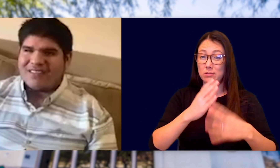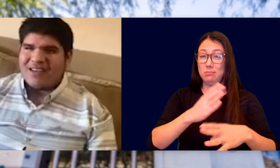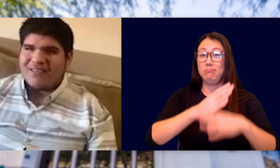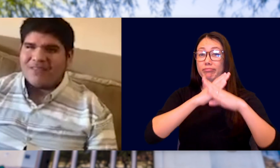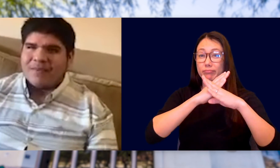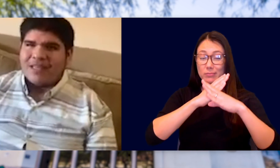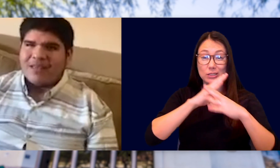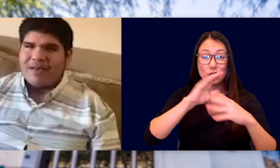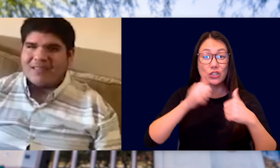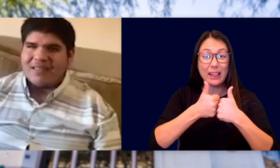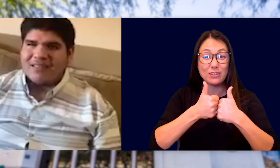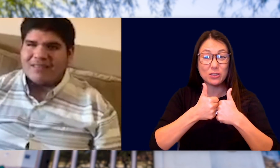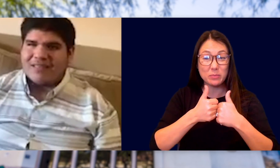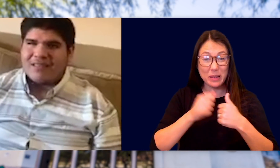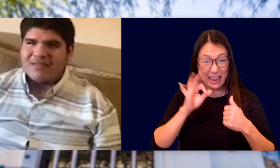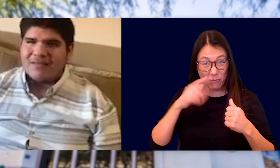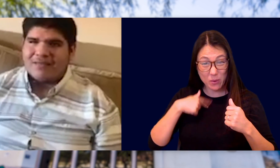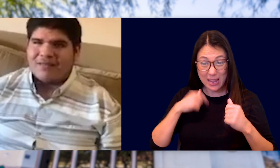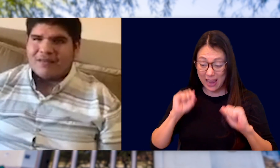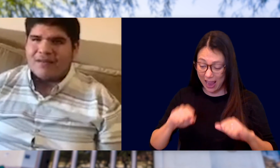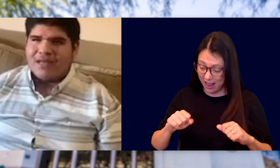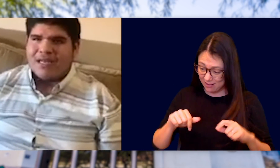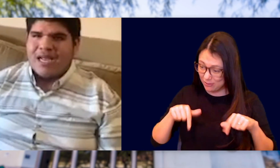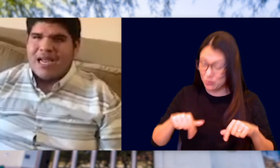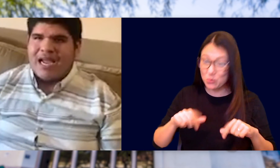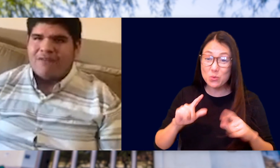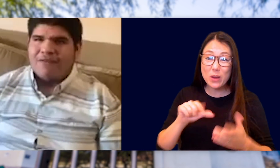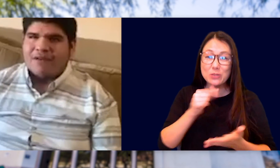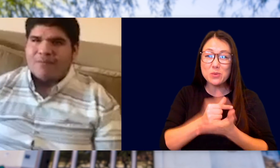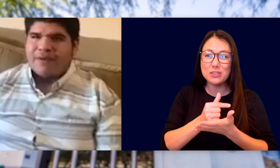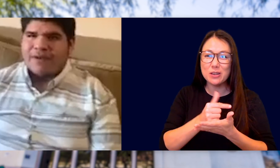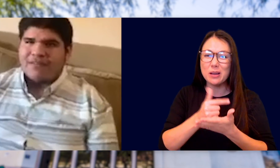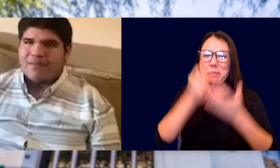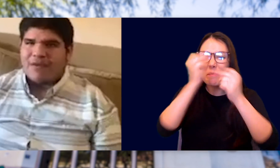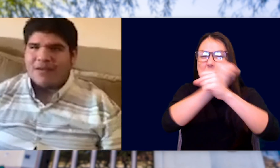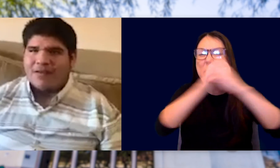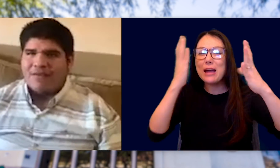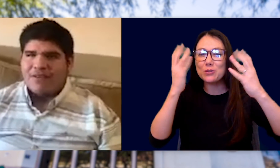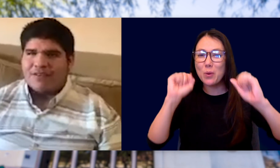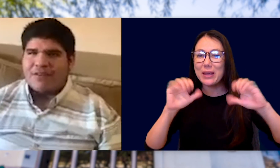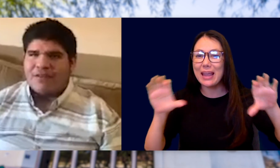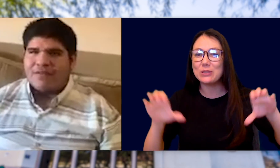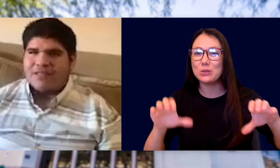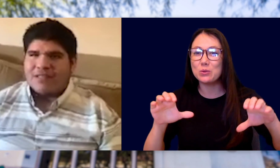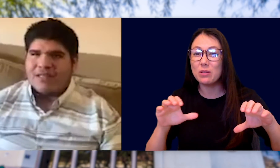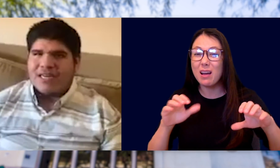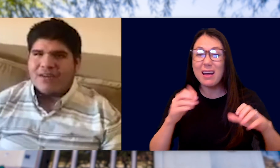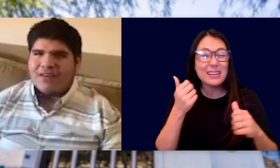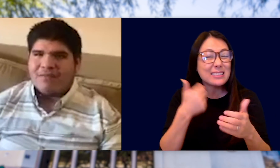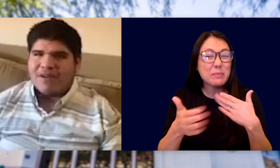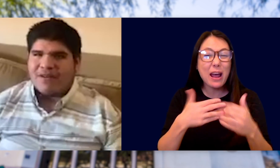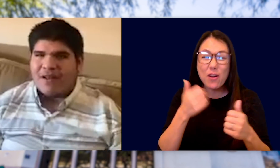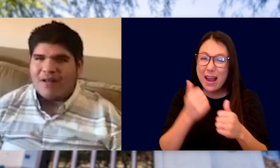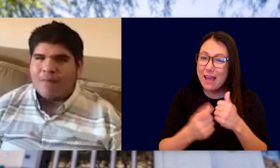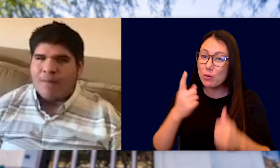IMAGINE THE THINGS WE CAN DO. EVERYONE, BIG OR SMALL, VISION OR NO VISION, HEARING IMPAIRED OR NOT,